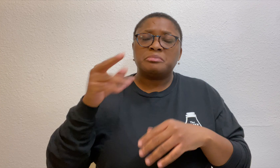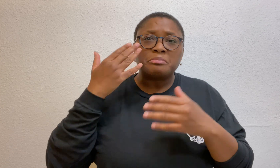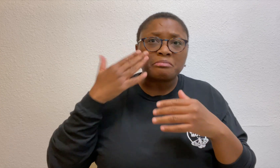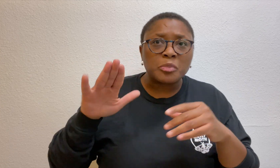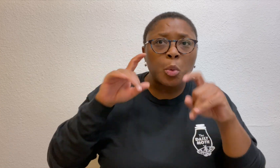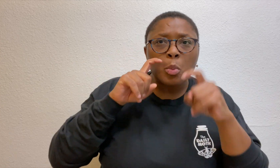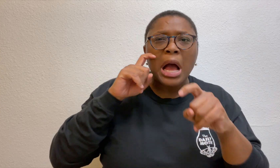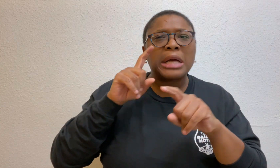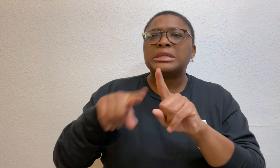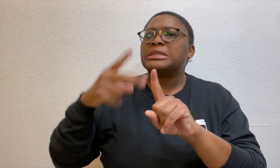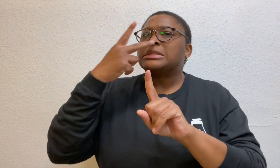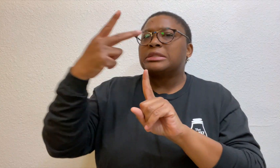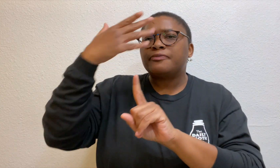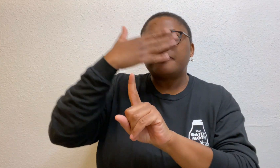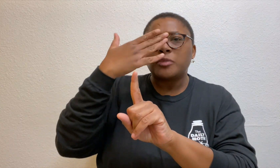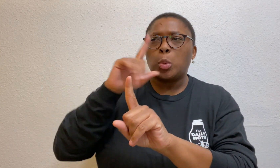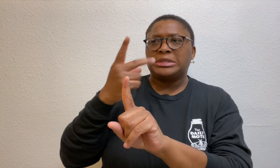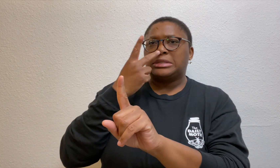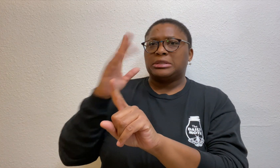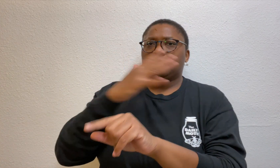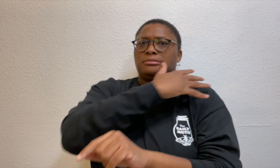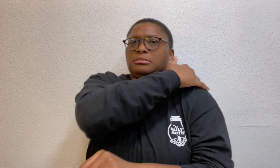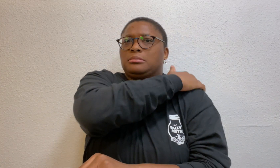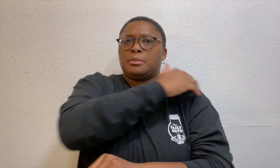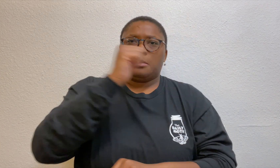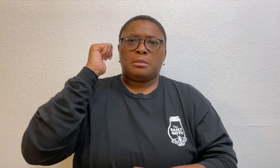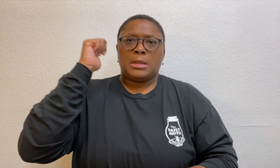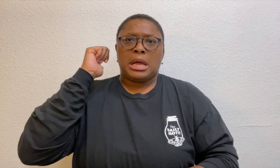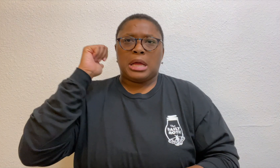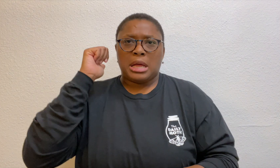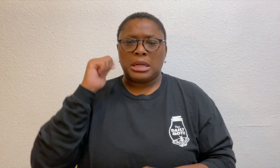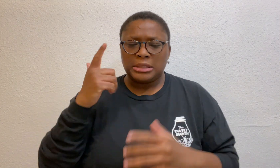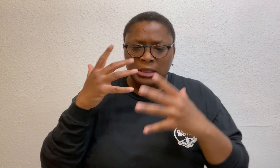I am not sure if he was crying because I couldn’t see the front of his face, only his back.